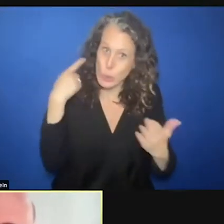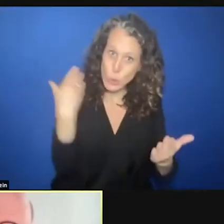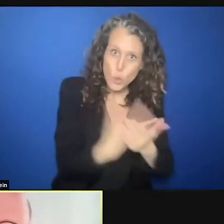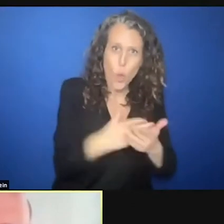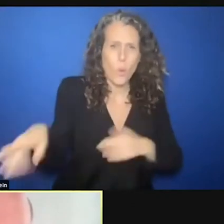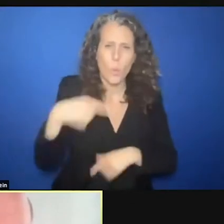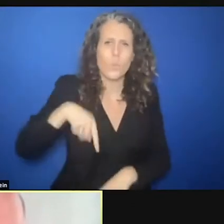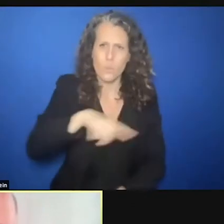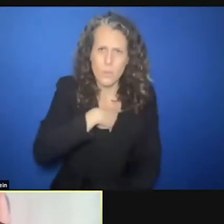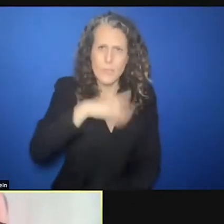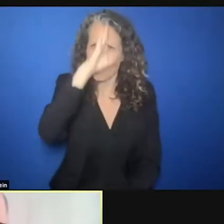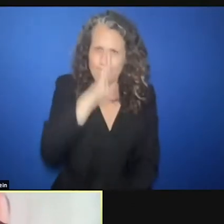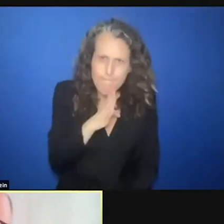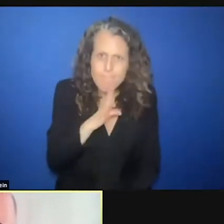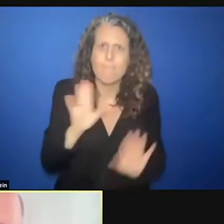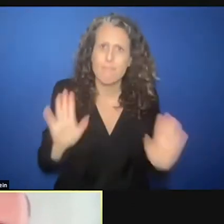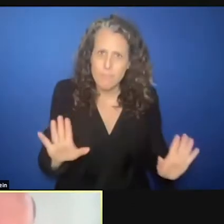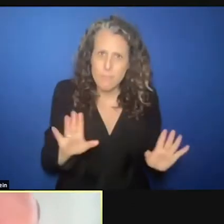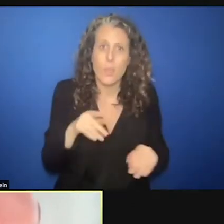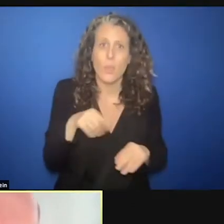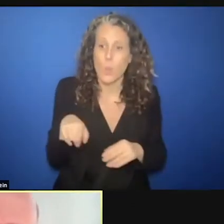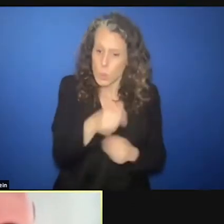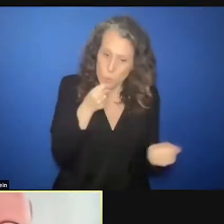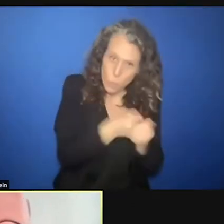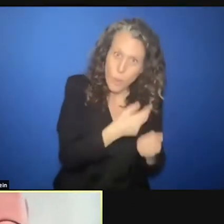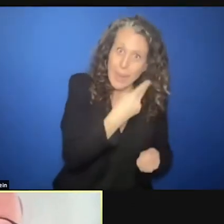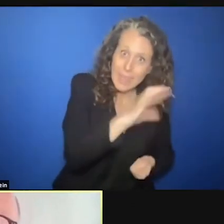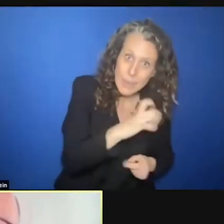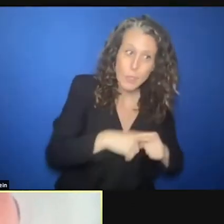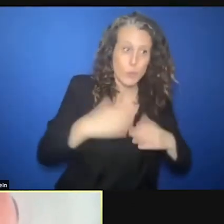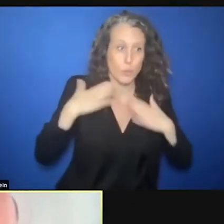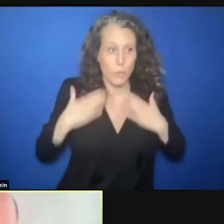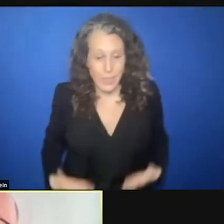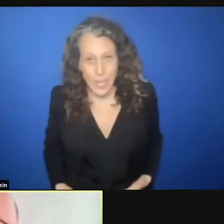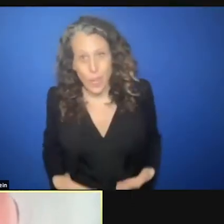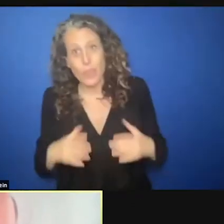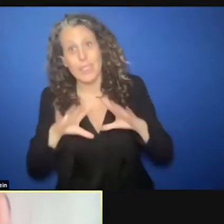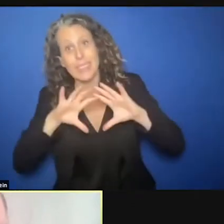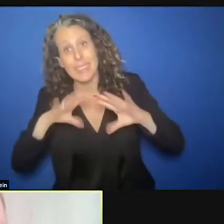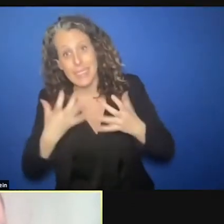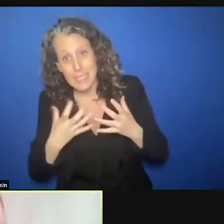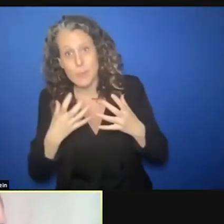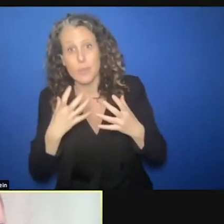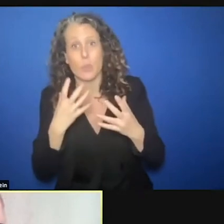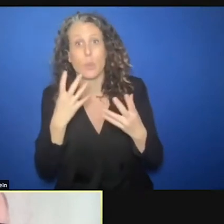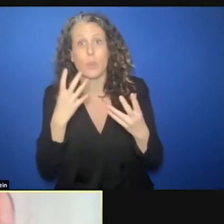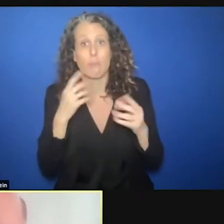people when you support HCs and humanitarian teams in the field with the necessary capacity.